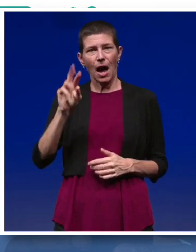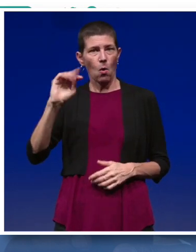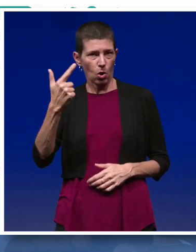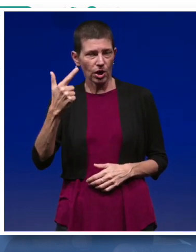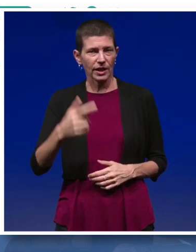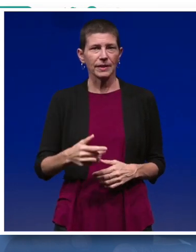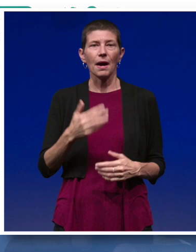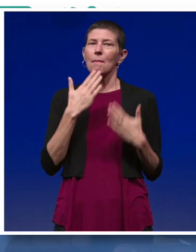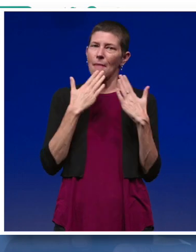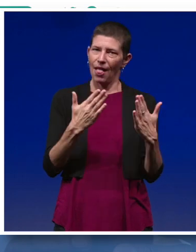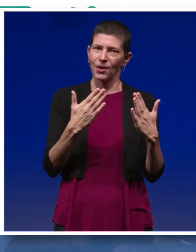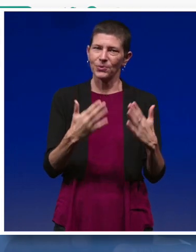Mahalo.